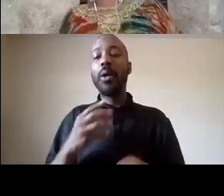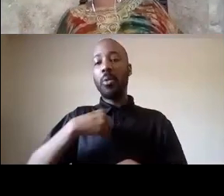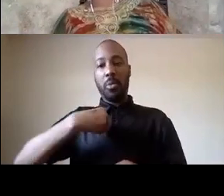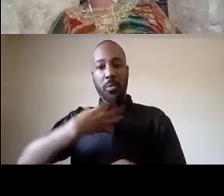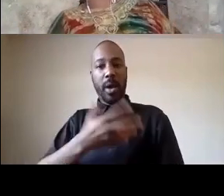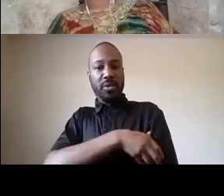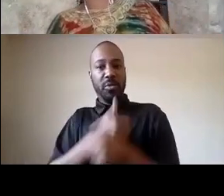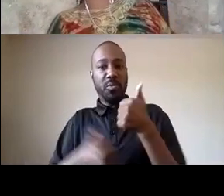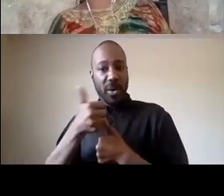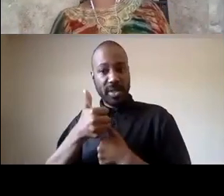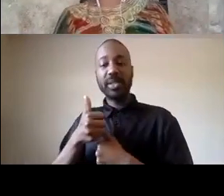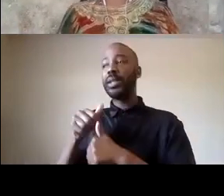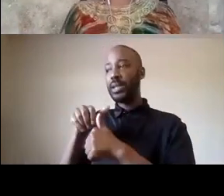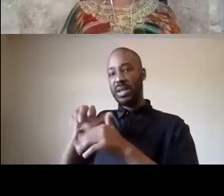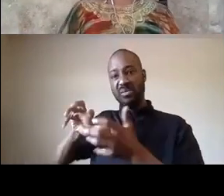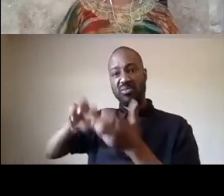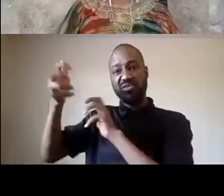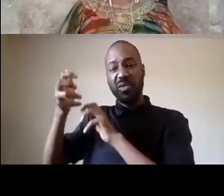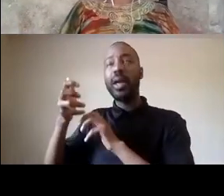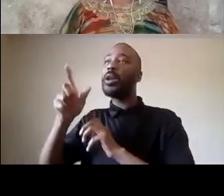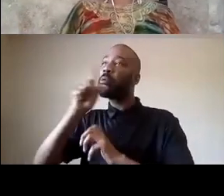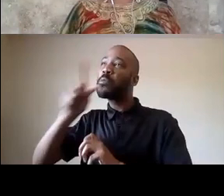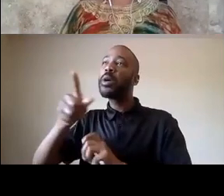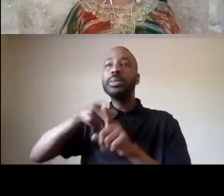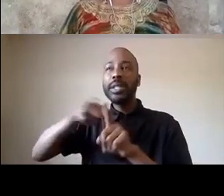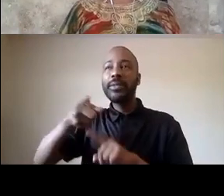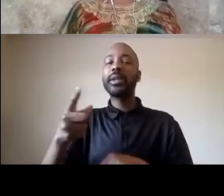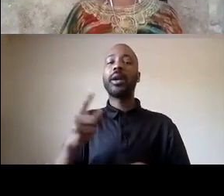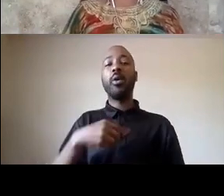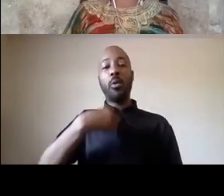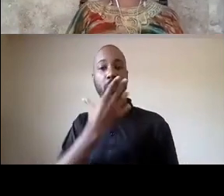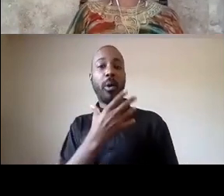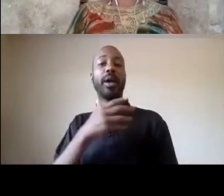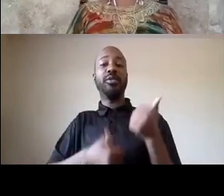white supremacist capitalism so that march that we had in beverly hills